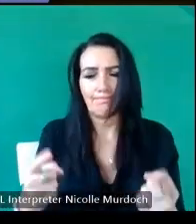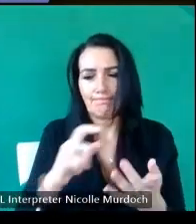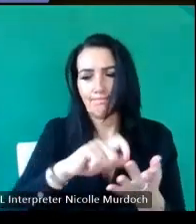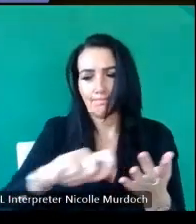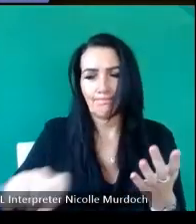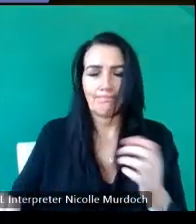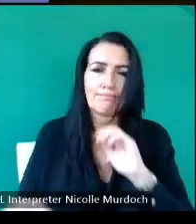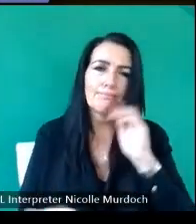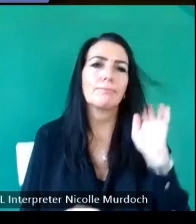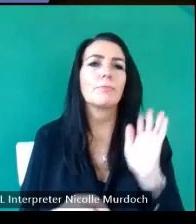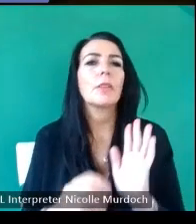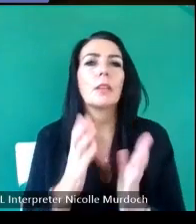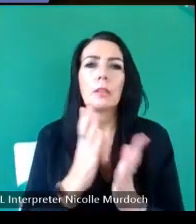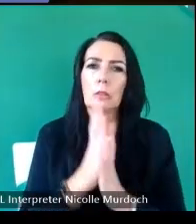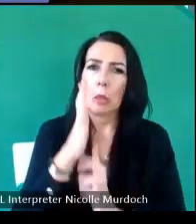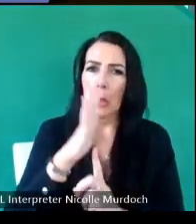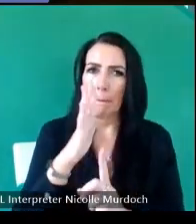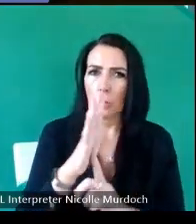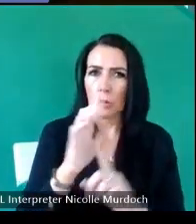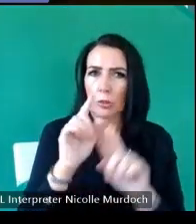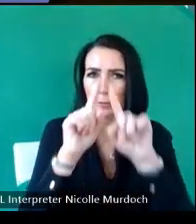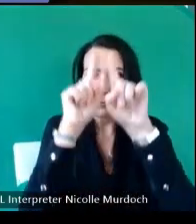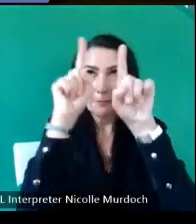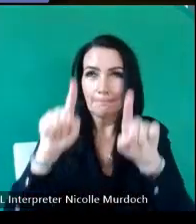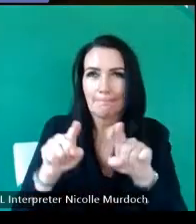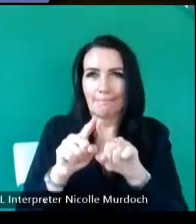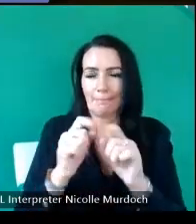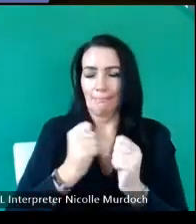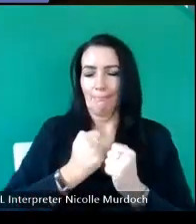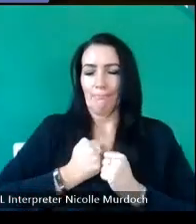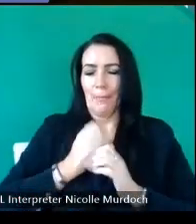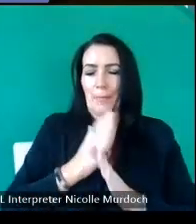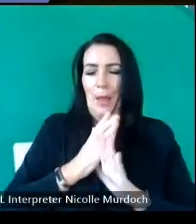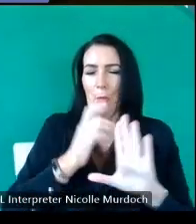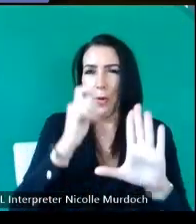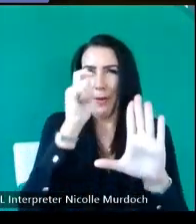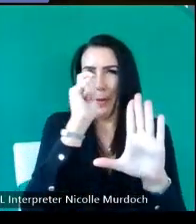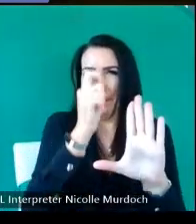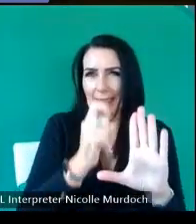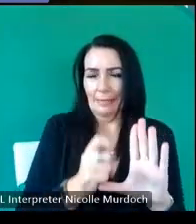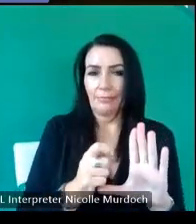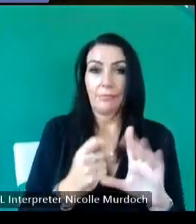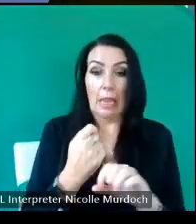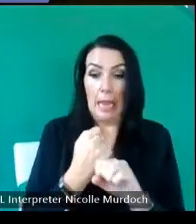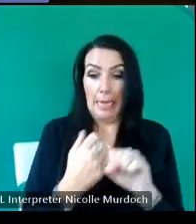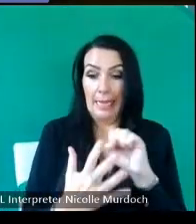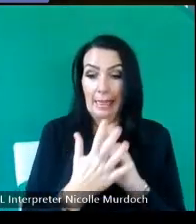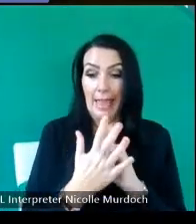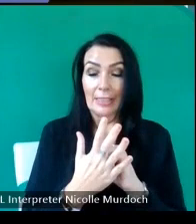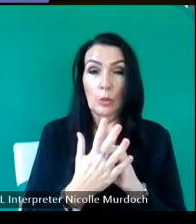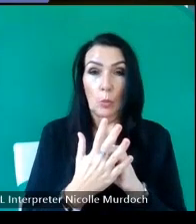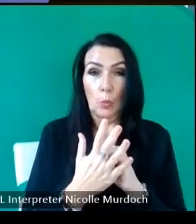and it was a matter of Pride um one of the Masons at Glasgow Cathedral said he put his mark on many